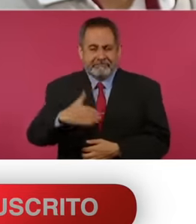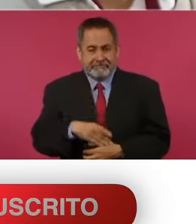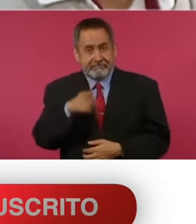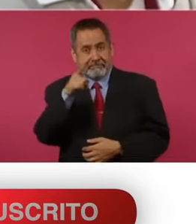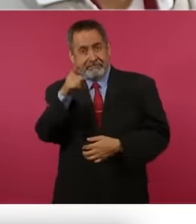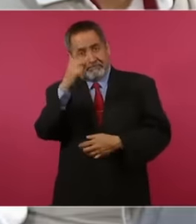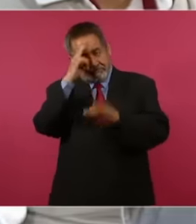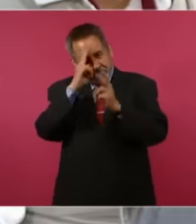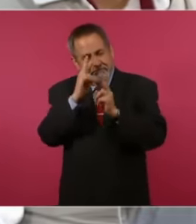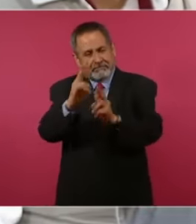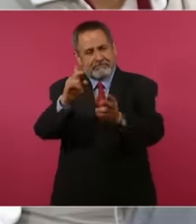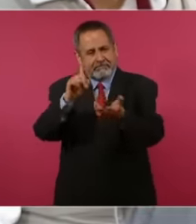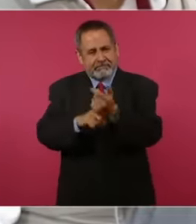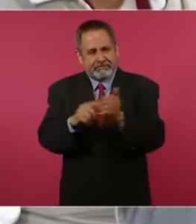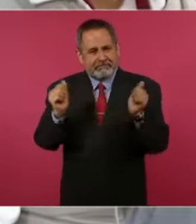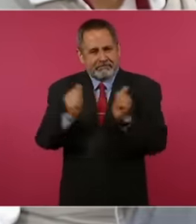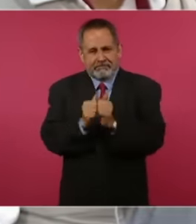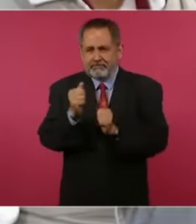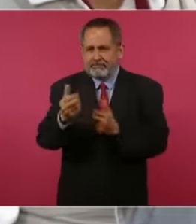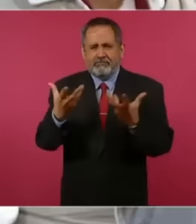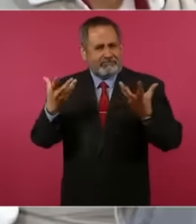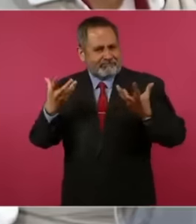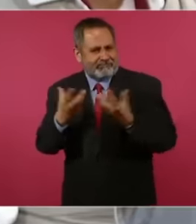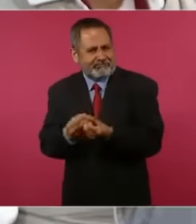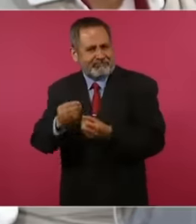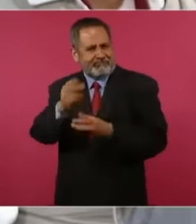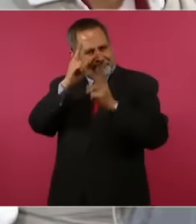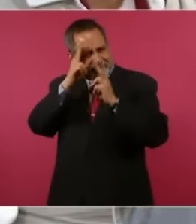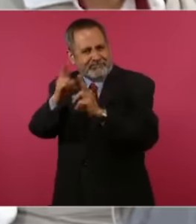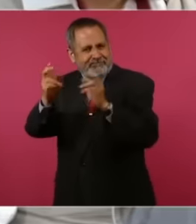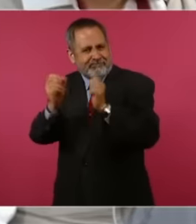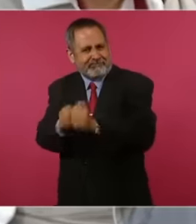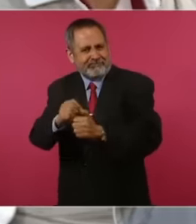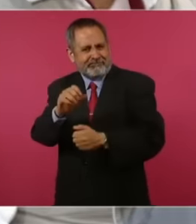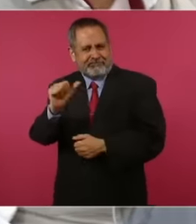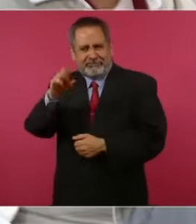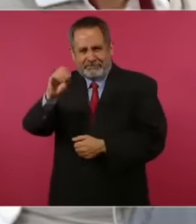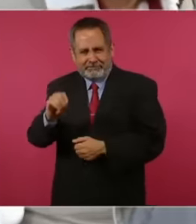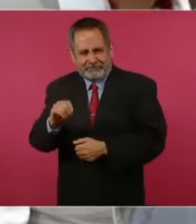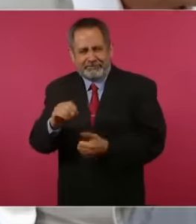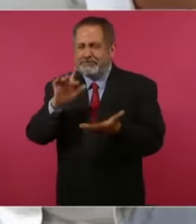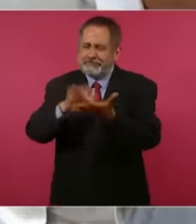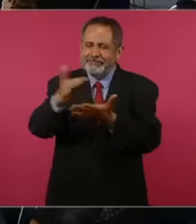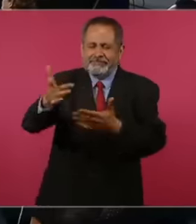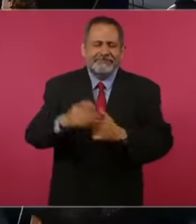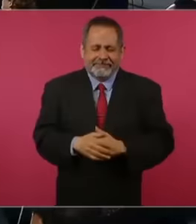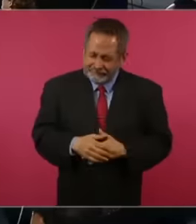honor to always be with Obrador simply thank you thank you Mr. President today is my